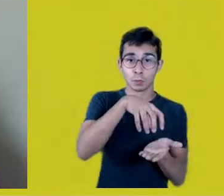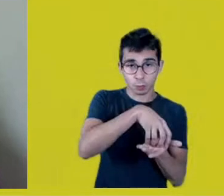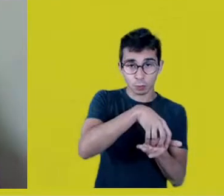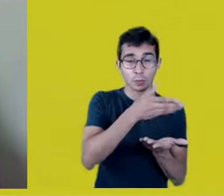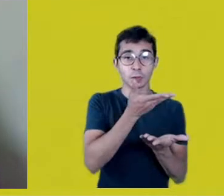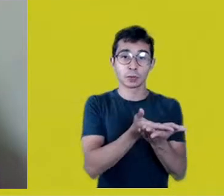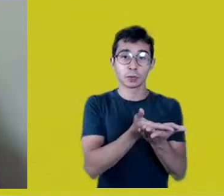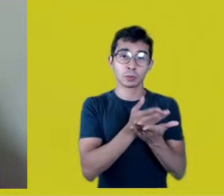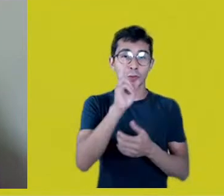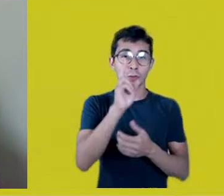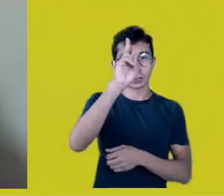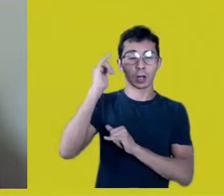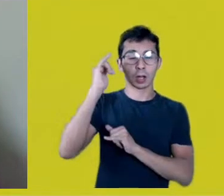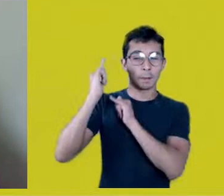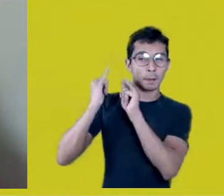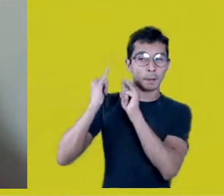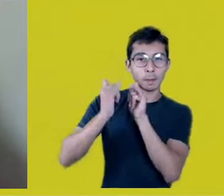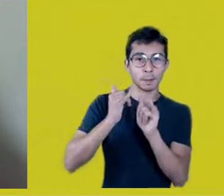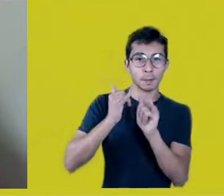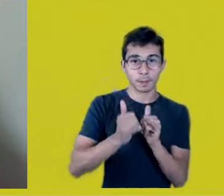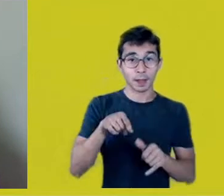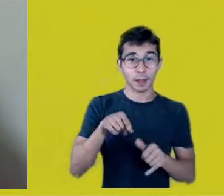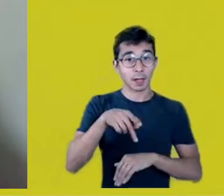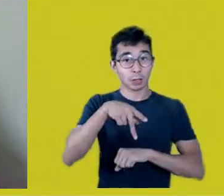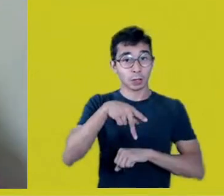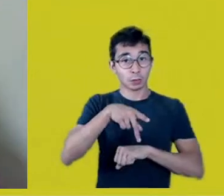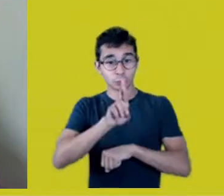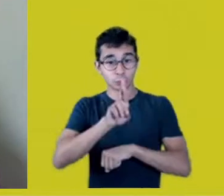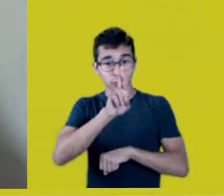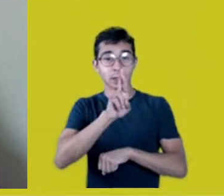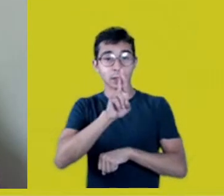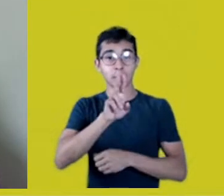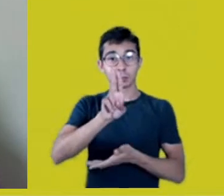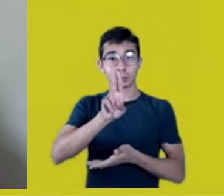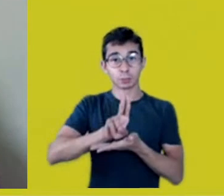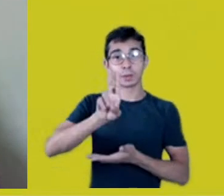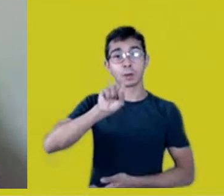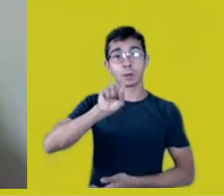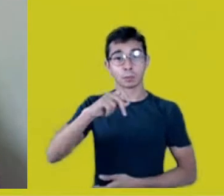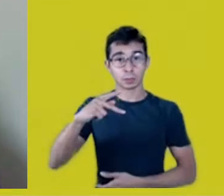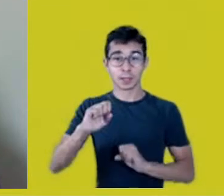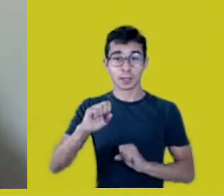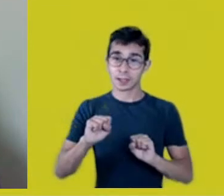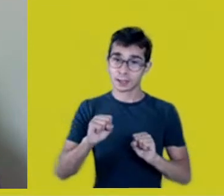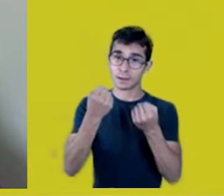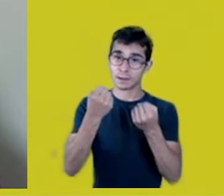with a Doctorate in Social History at USP, where she presented her thesis “Weaving Native Traditions”.